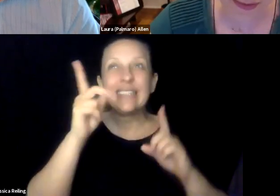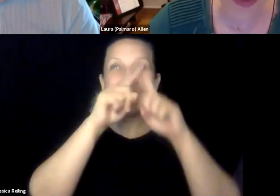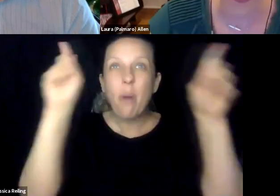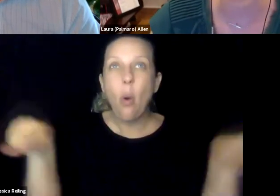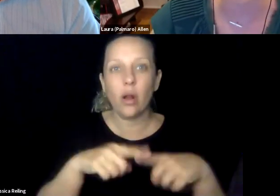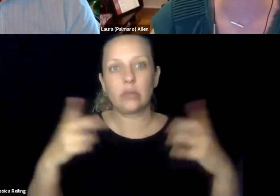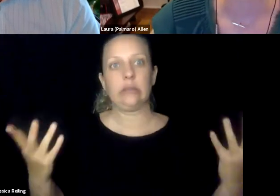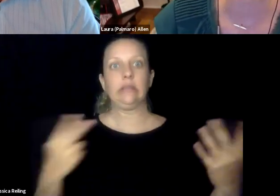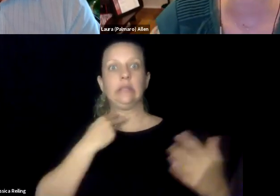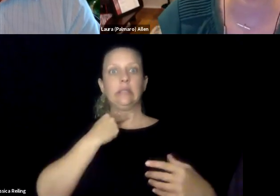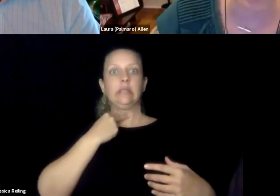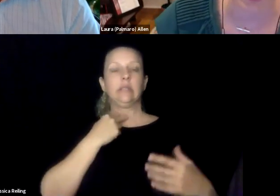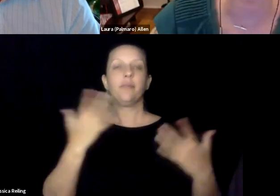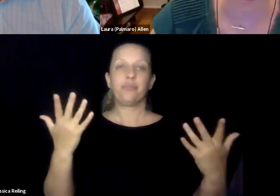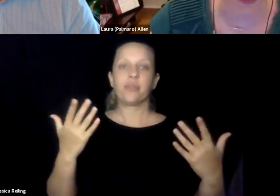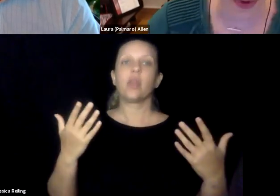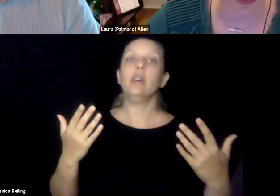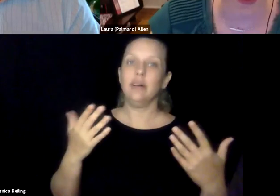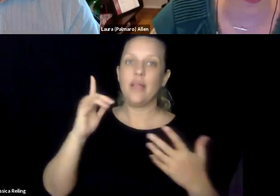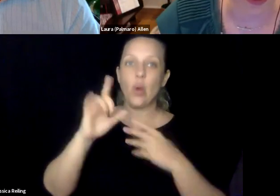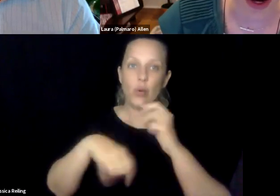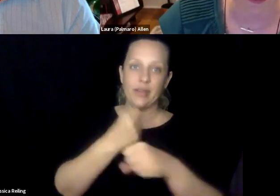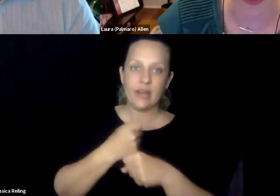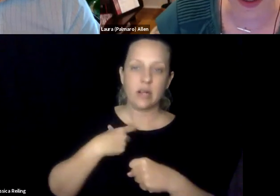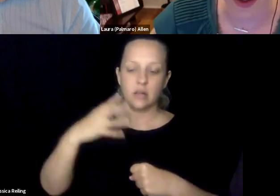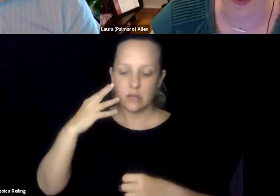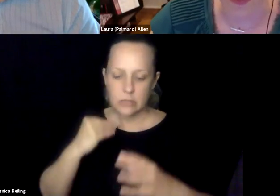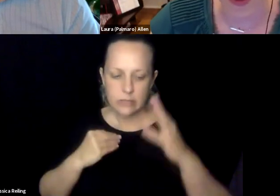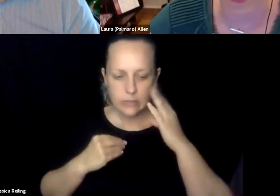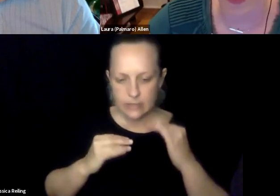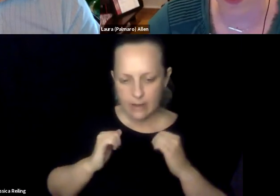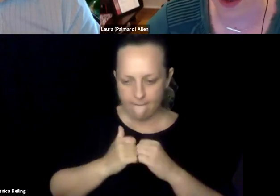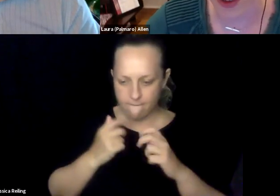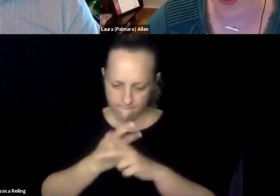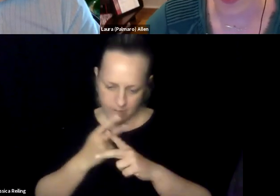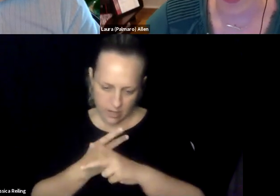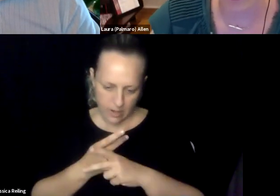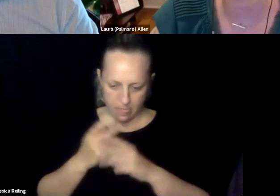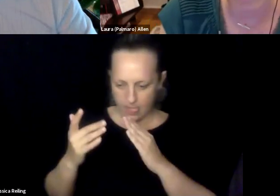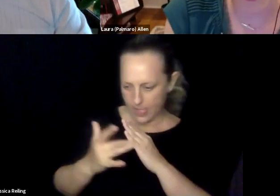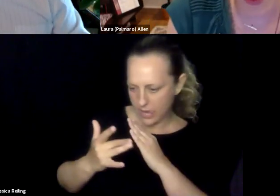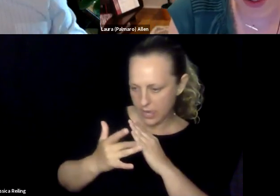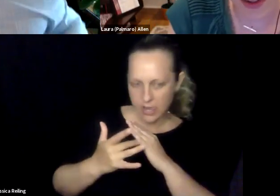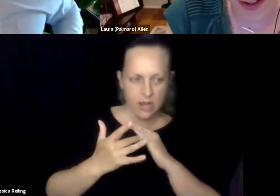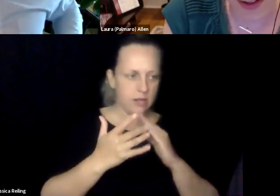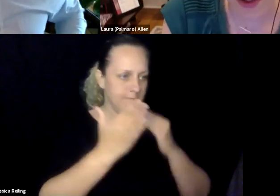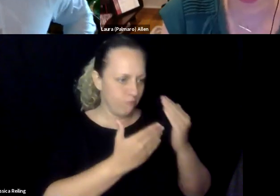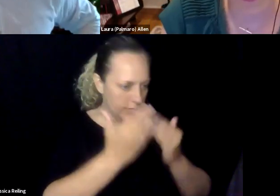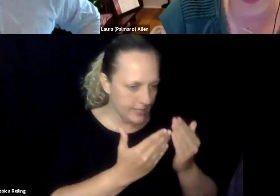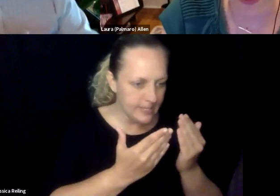teachers weren't quite able to figure out how do you educate a student who can't see the chalkboard? Over those couple of years we